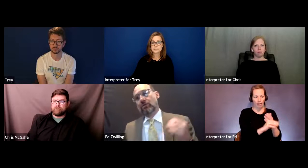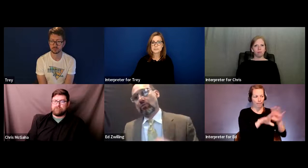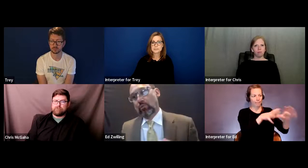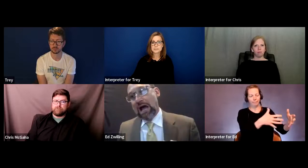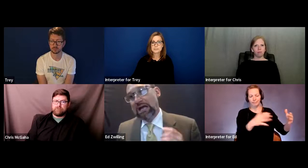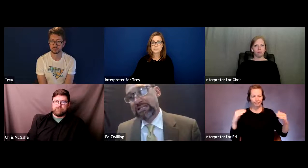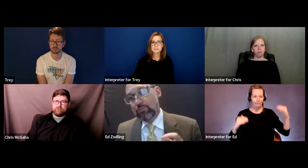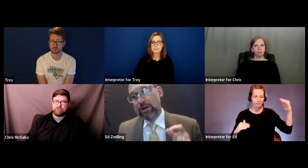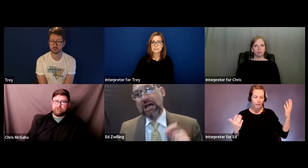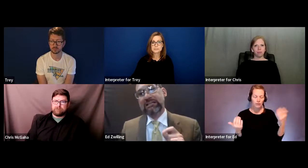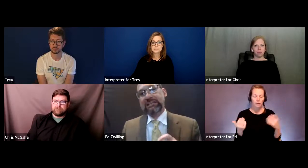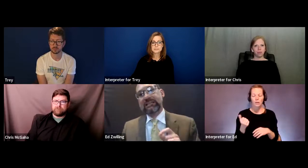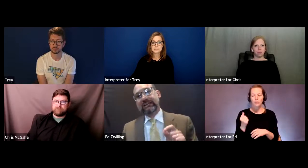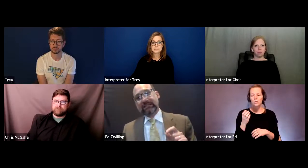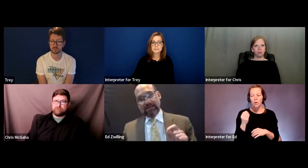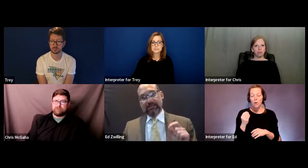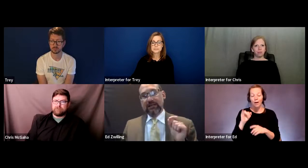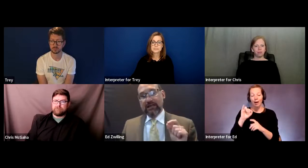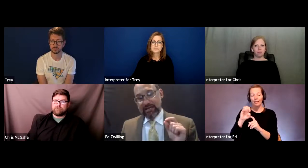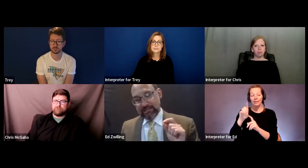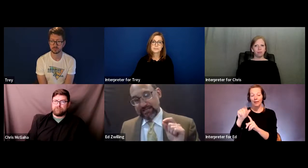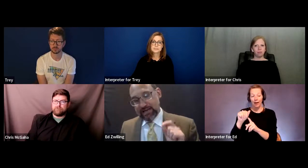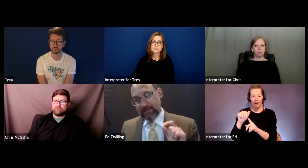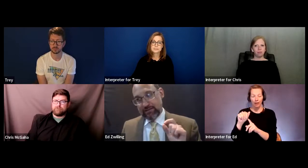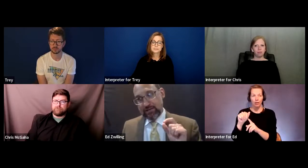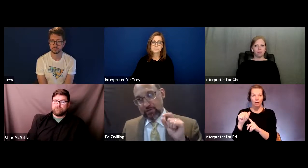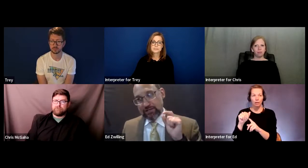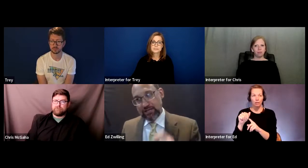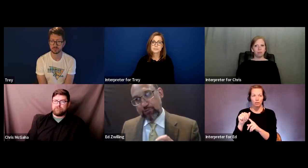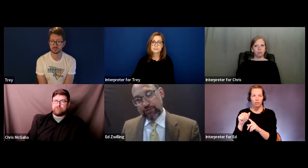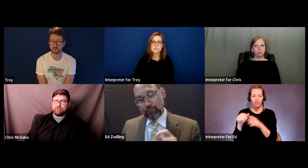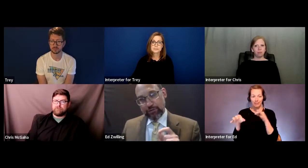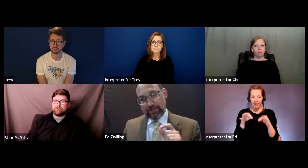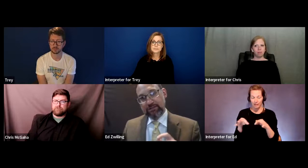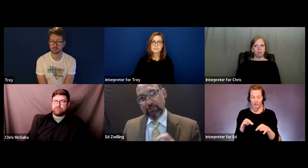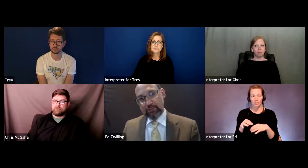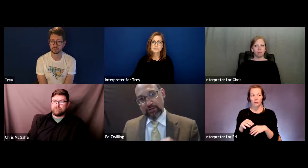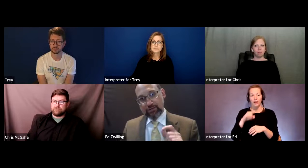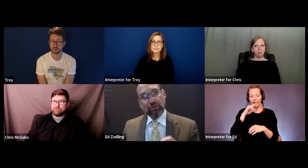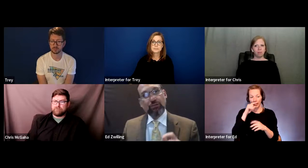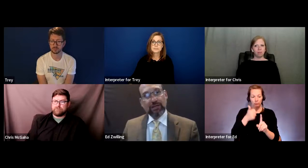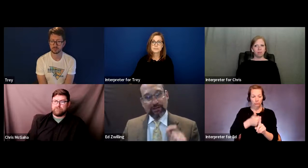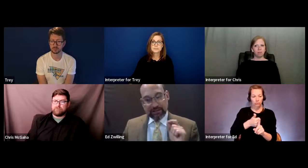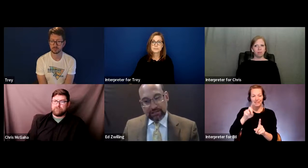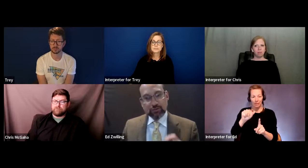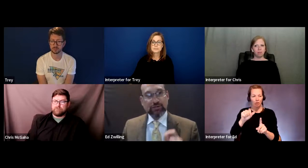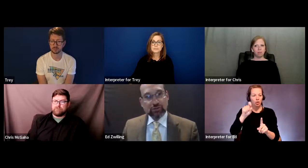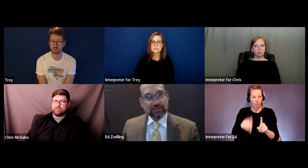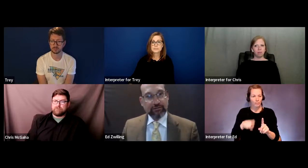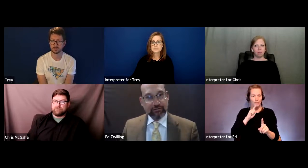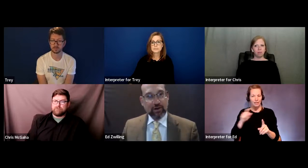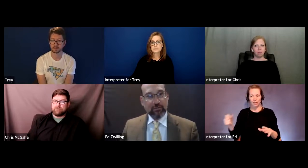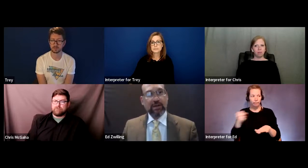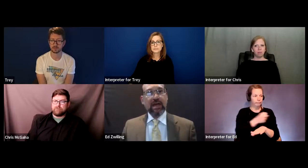So what IDEA says is that a kid with a disability should be in the least restrictive environment.